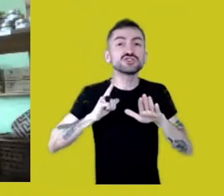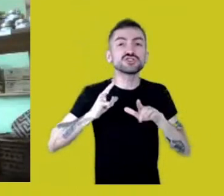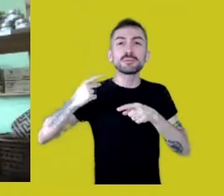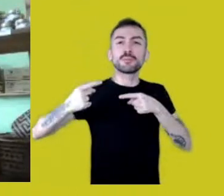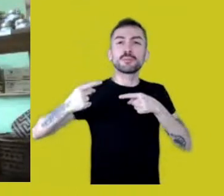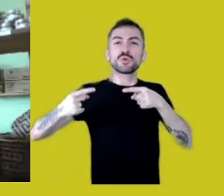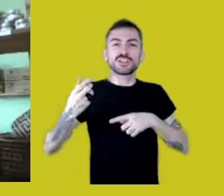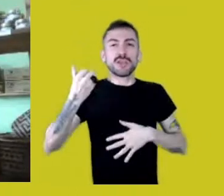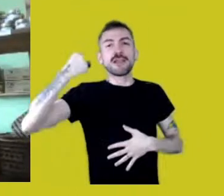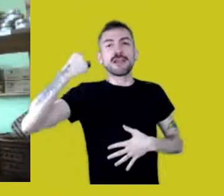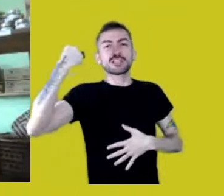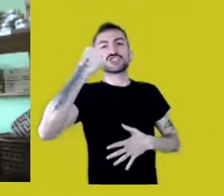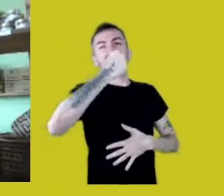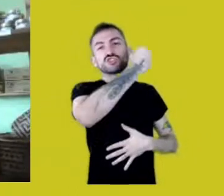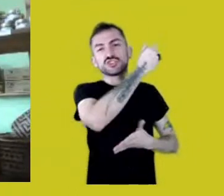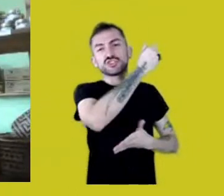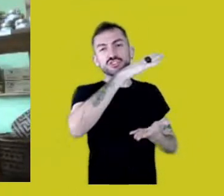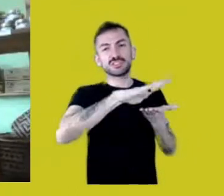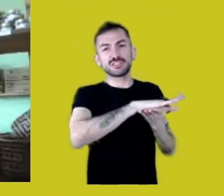necropolitics.